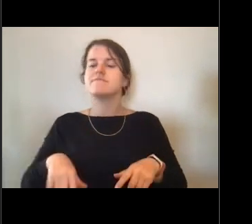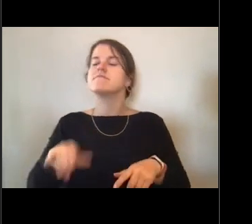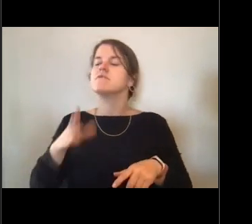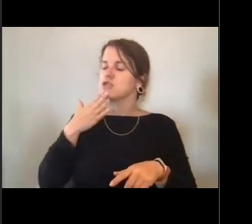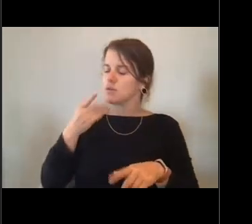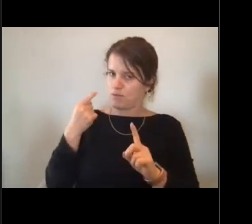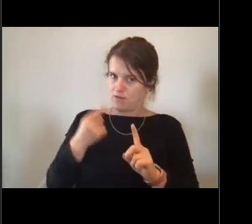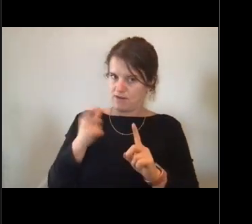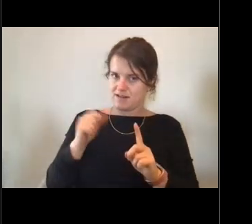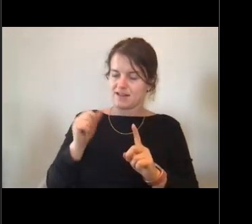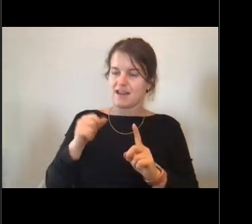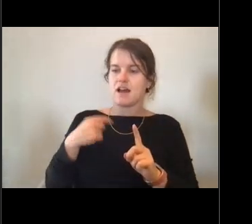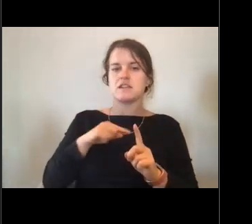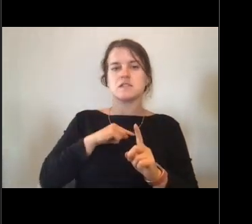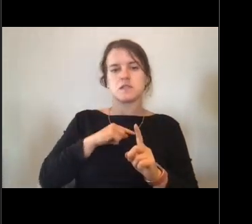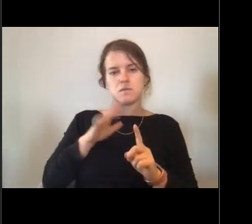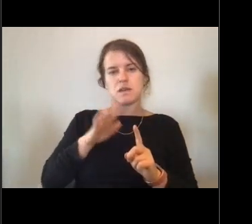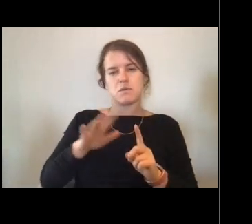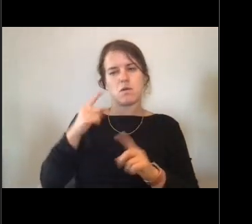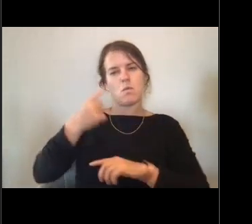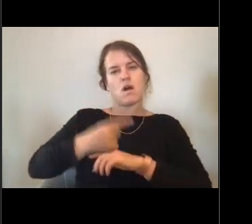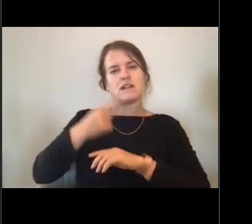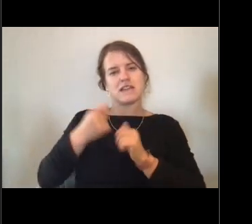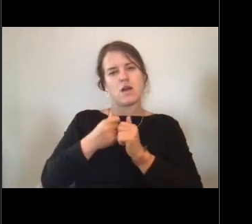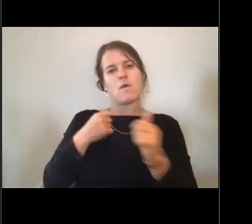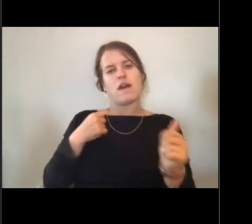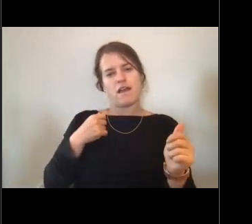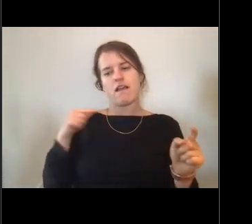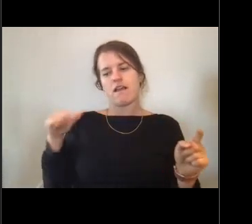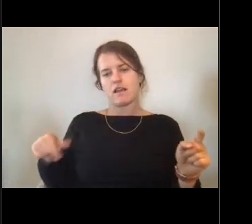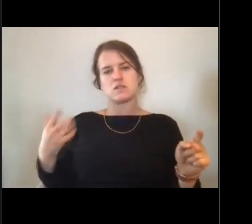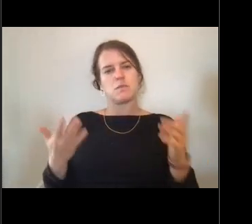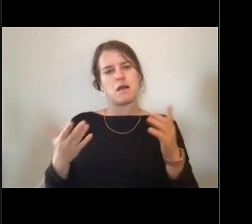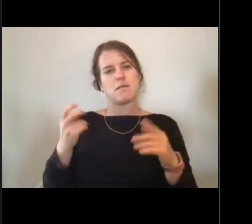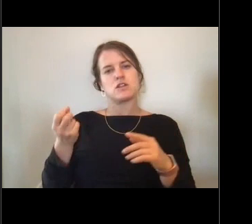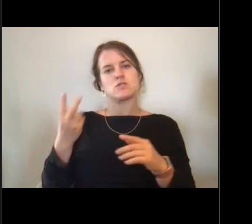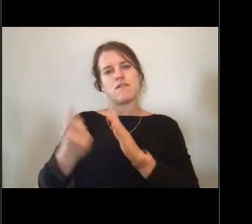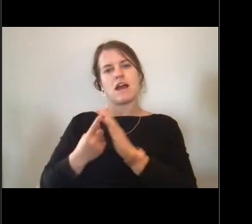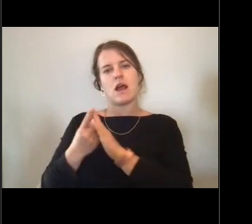We were a day away from... It would have taken probably 12 hours to get back to Kodiak